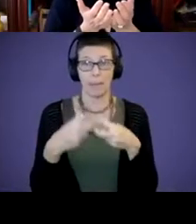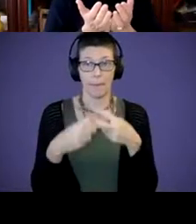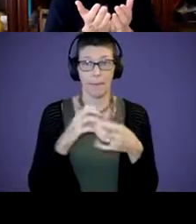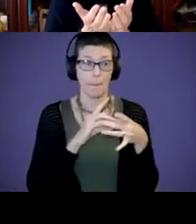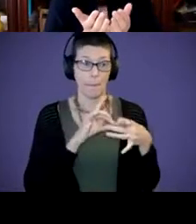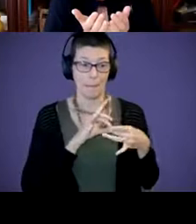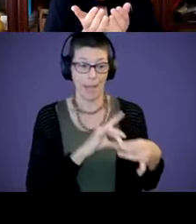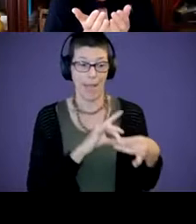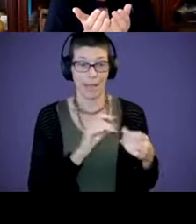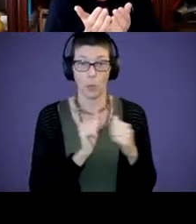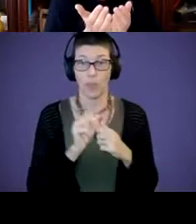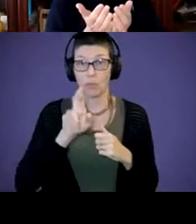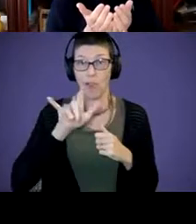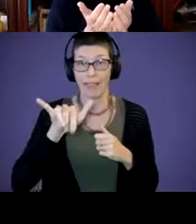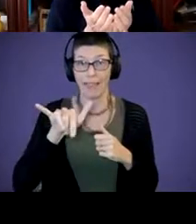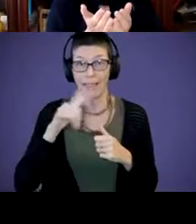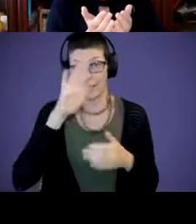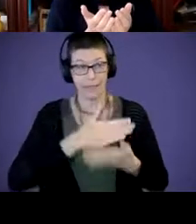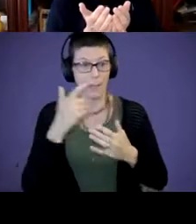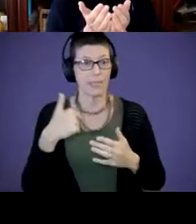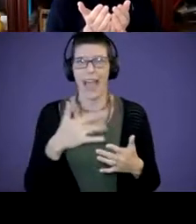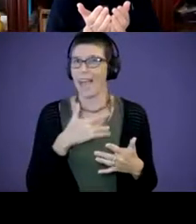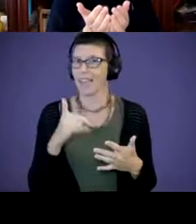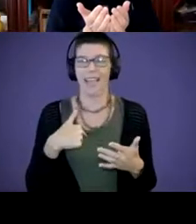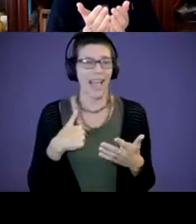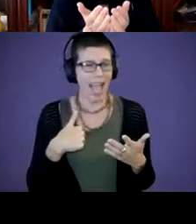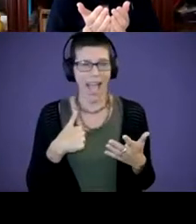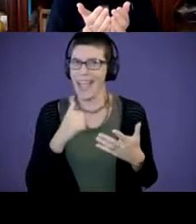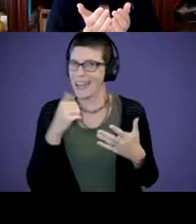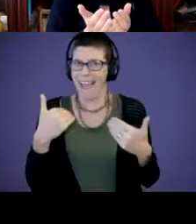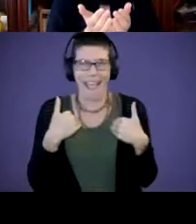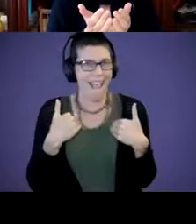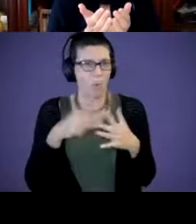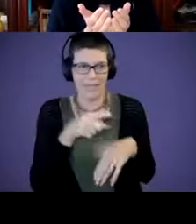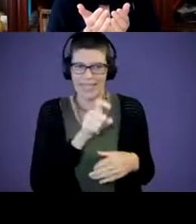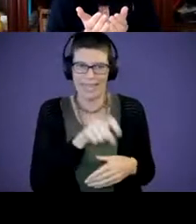because I felt that I was inadequate in providing what he needed for access to the world.